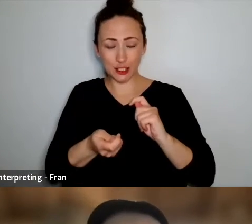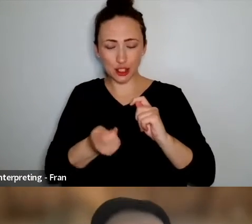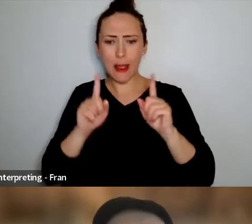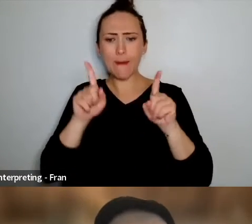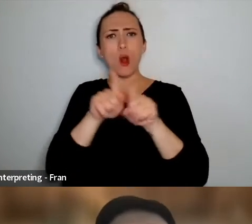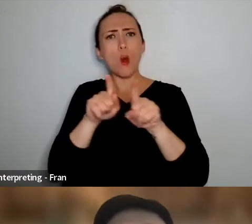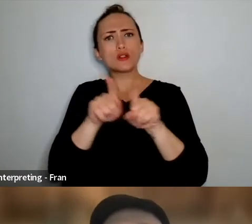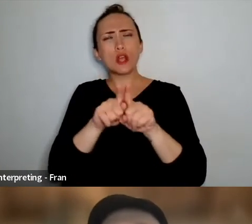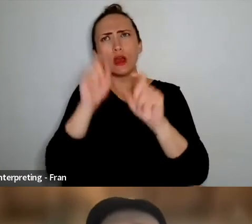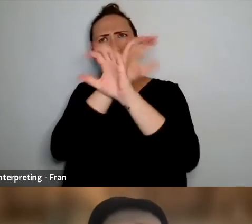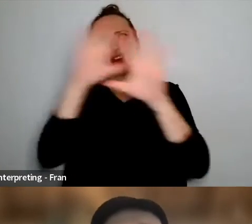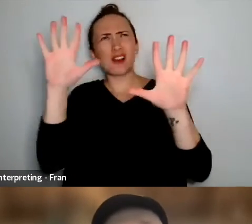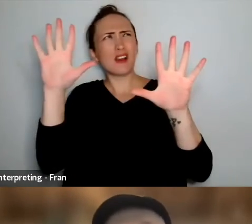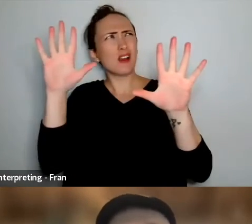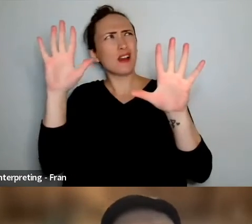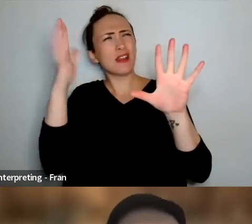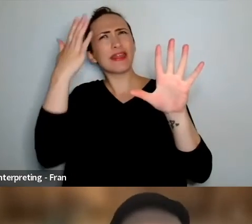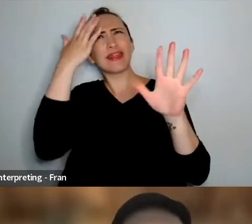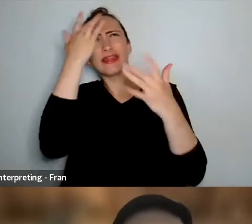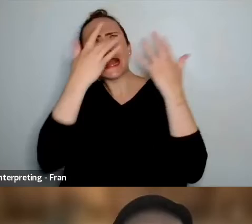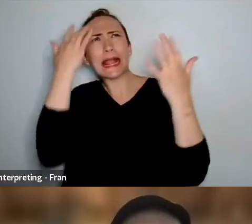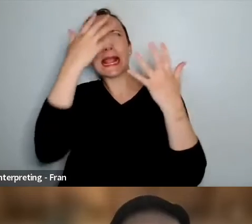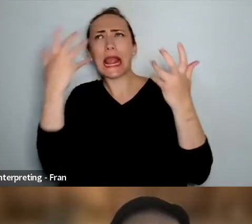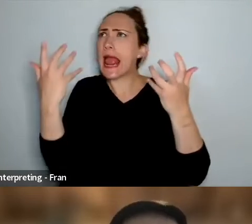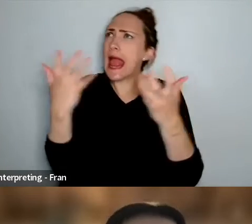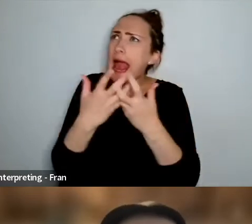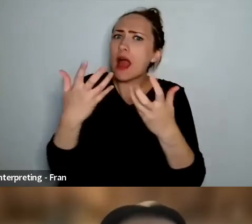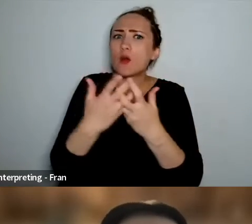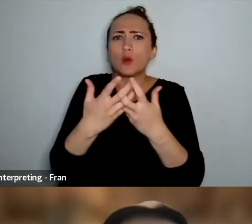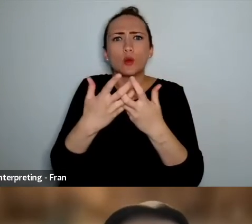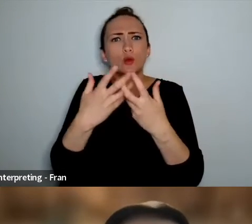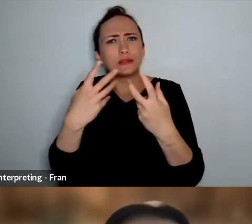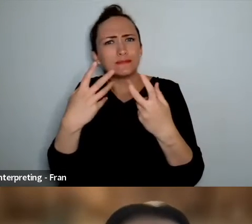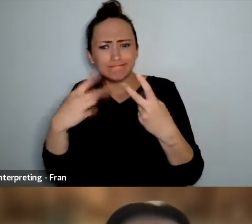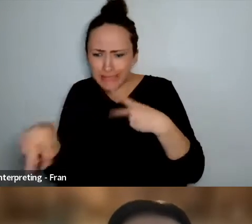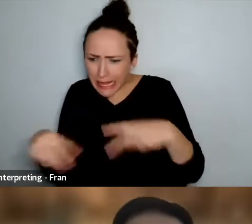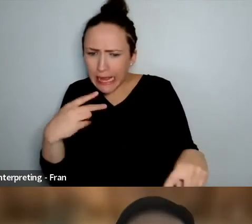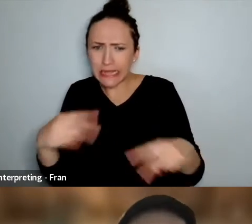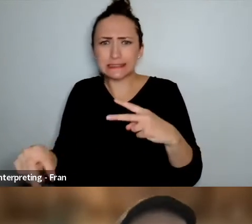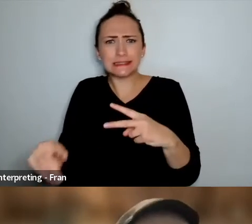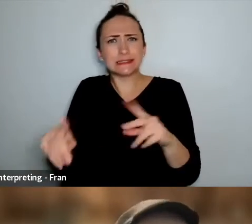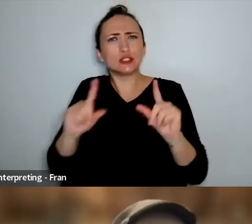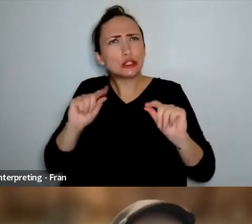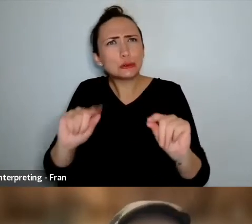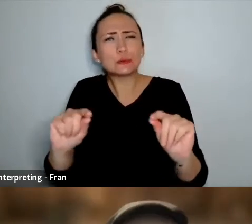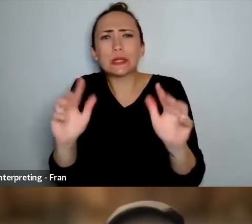possibilities but also in my thinking around what dance meant to me um as I mentioned I did